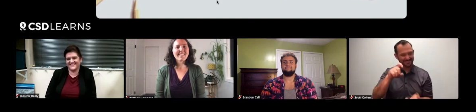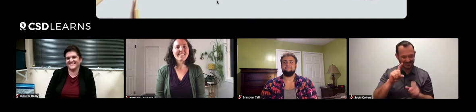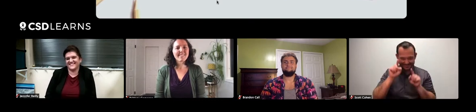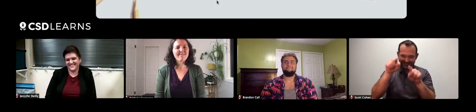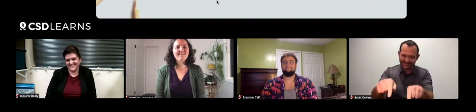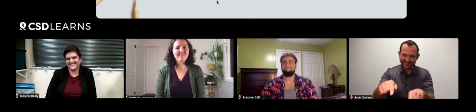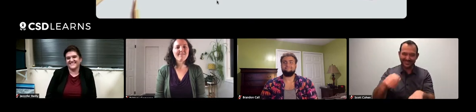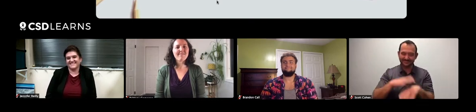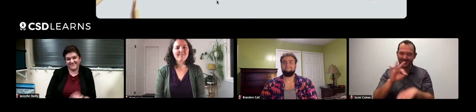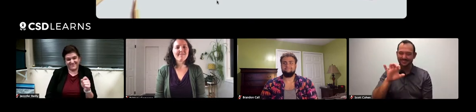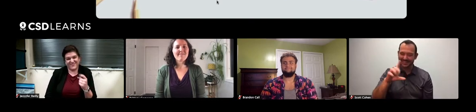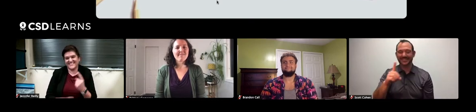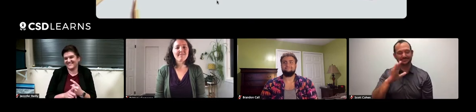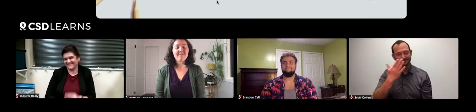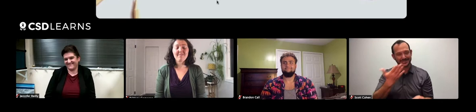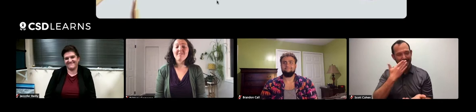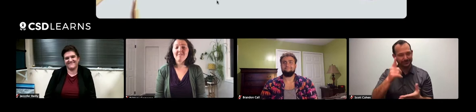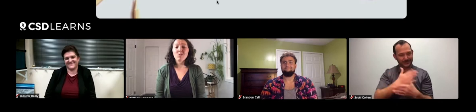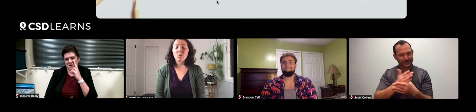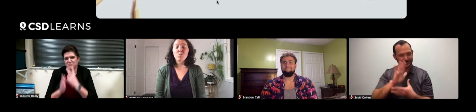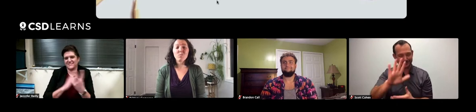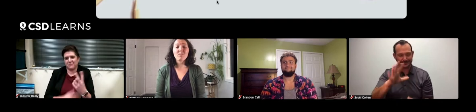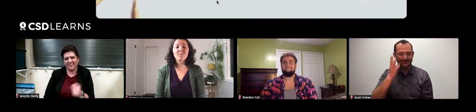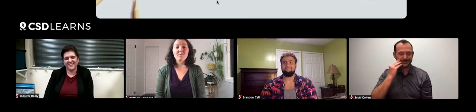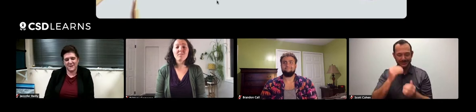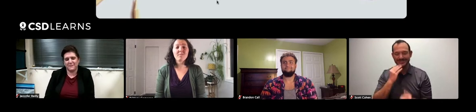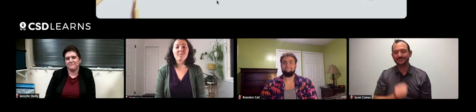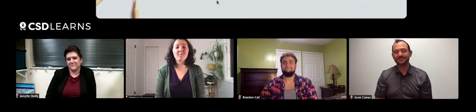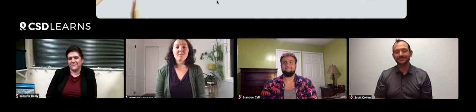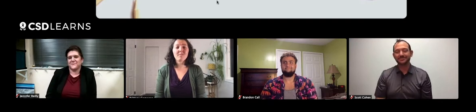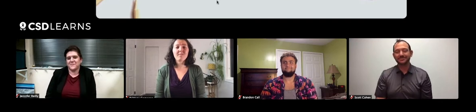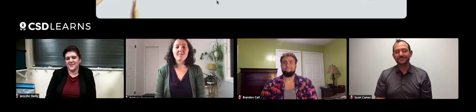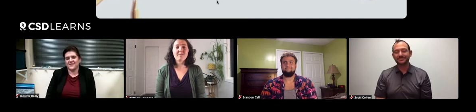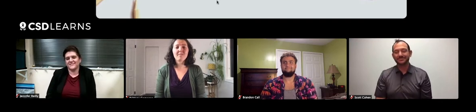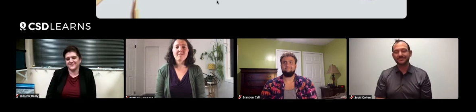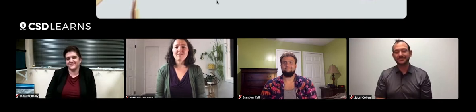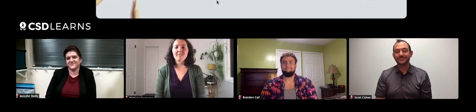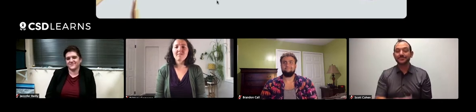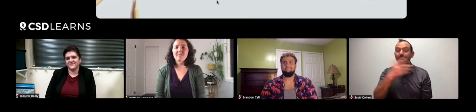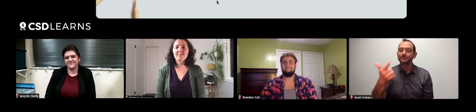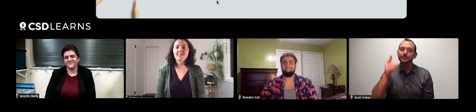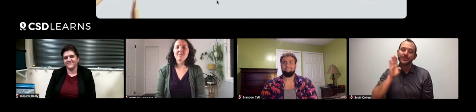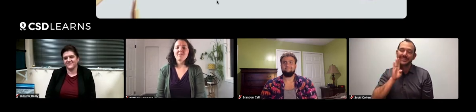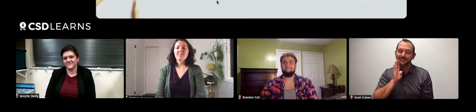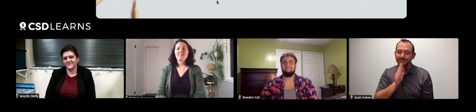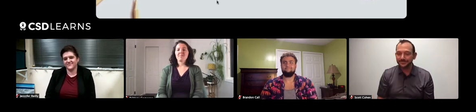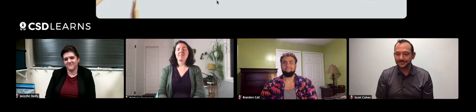That's something you need to experience in the field. Thank you for sharing that experience. Brittany?